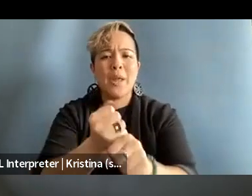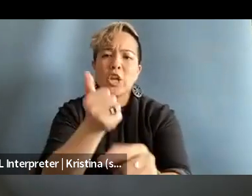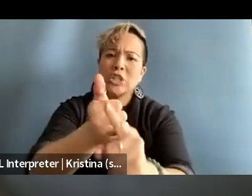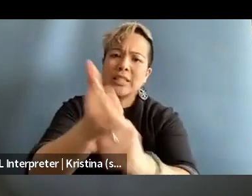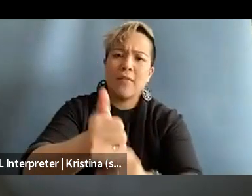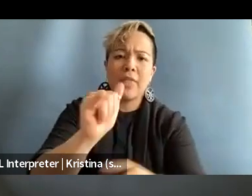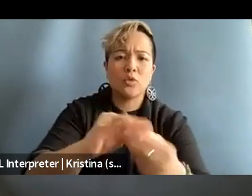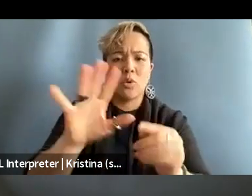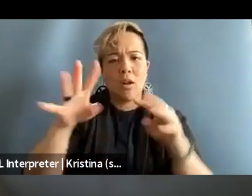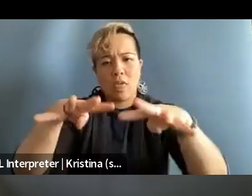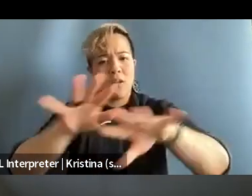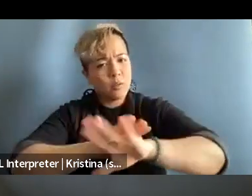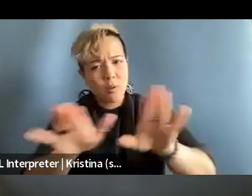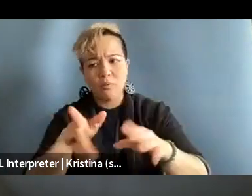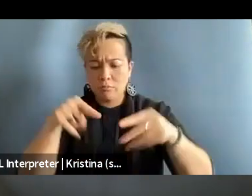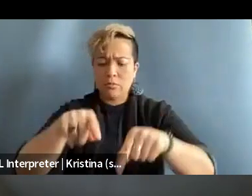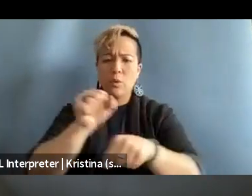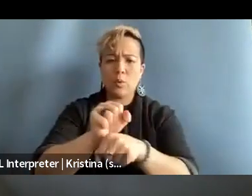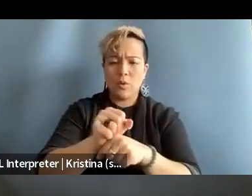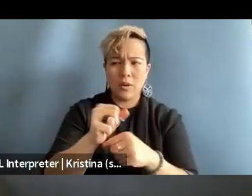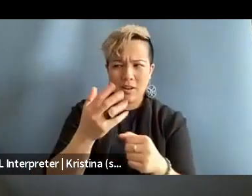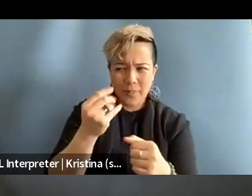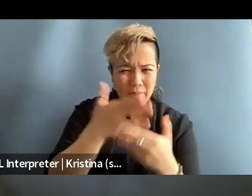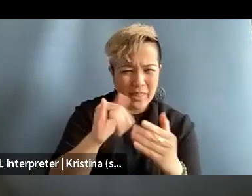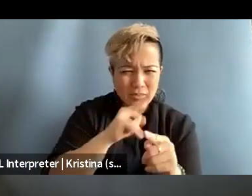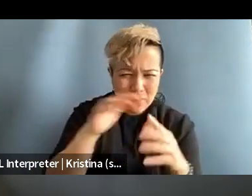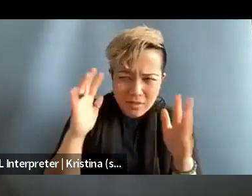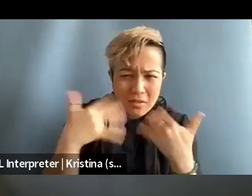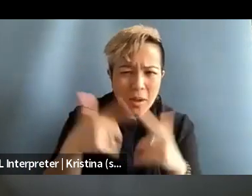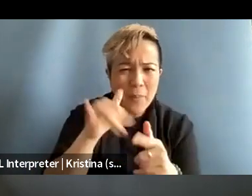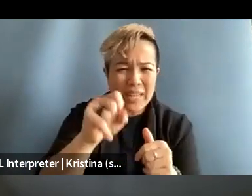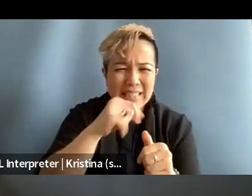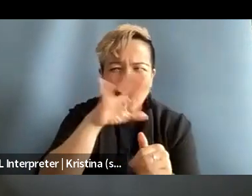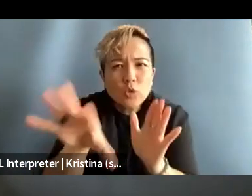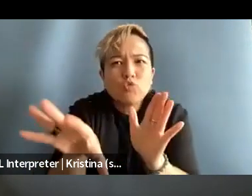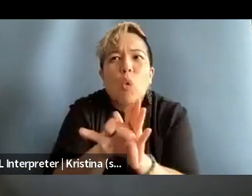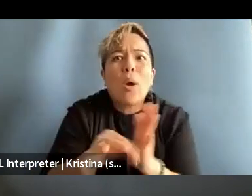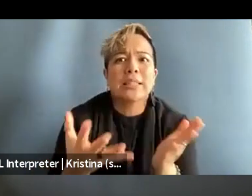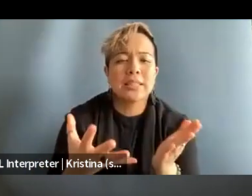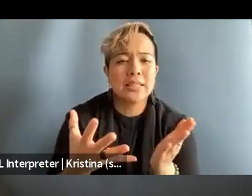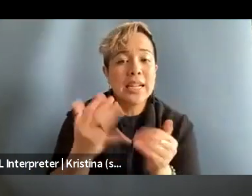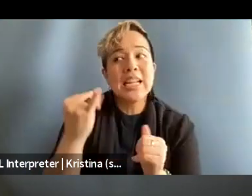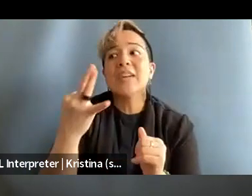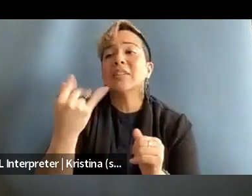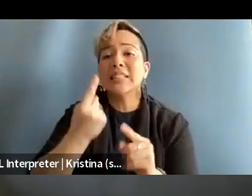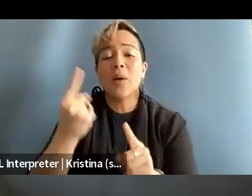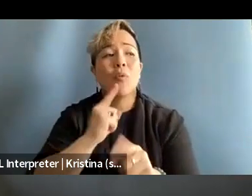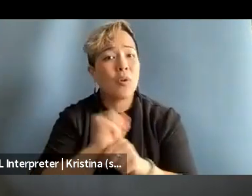And the thing you know that's so insidious about that is it's not your choice. You know, if somebody is going on Fox News